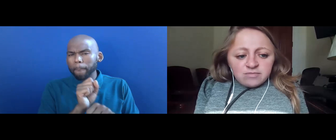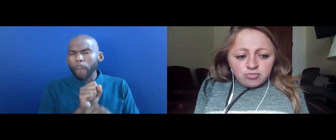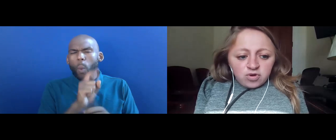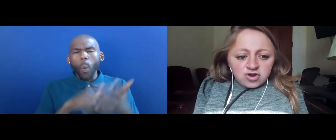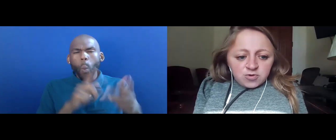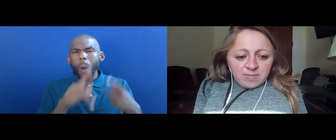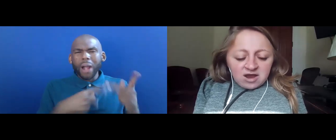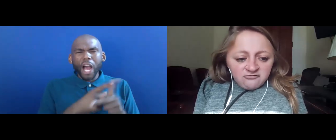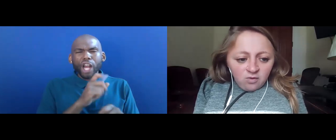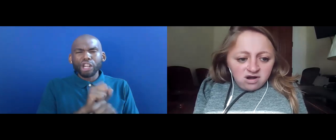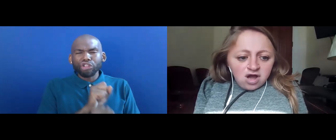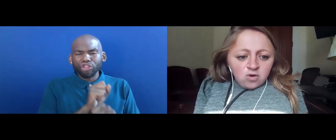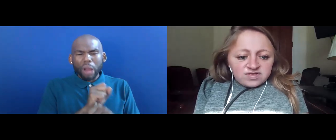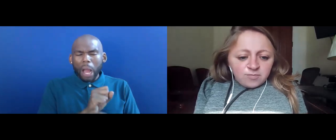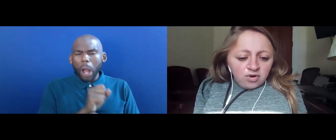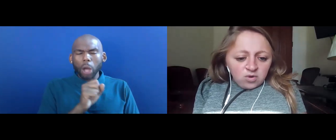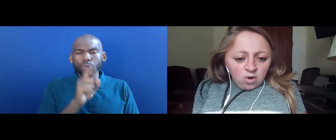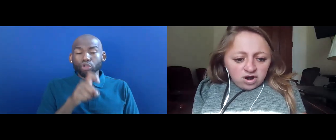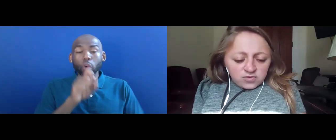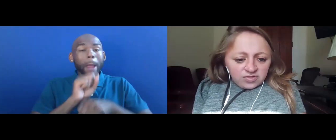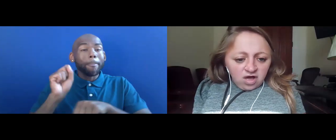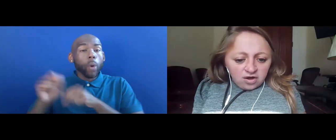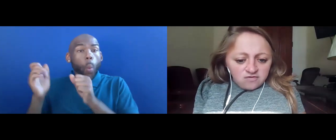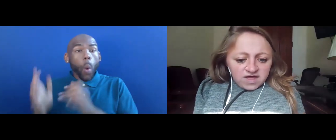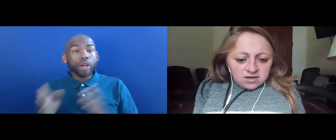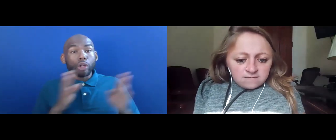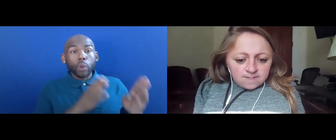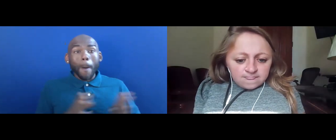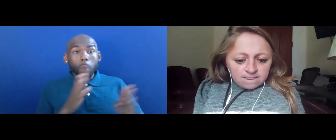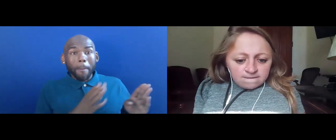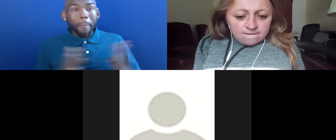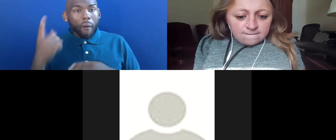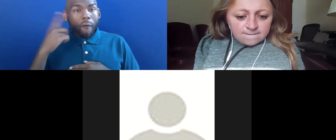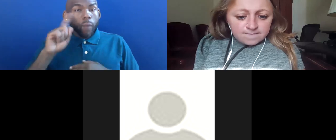EMPLOYERS PREPARE FOR WHEN SUPPORTING WORKERS WITH LONG-TERM COVID.